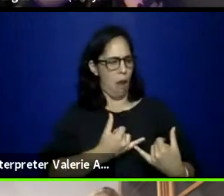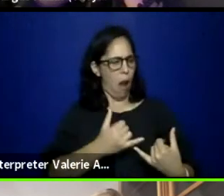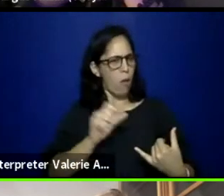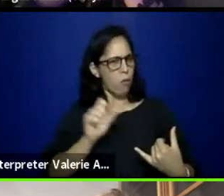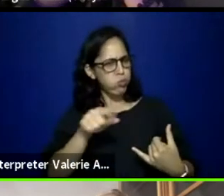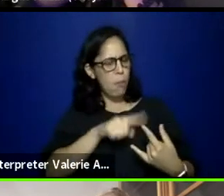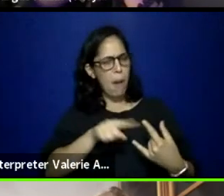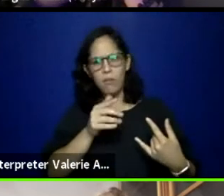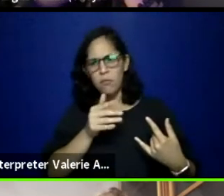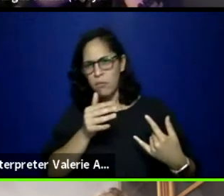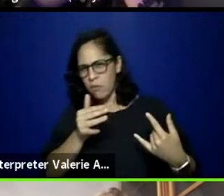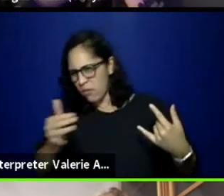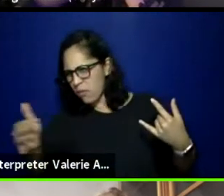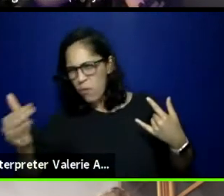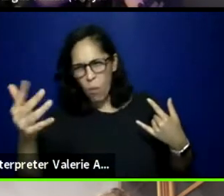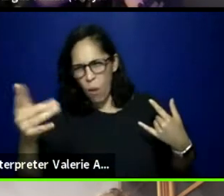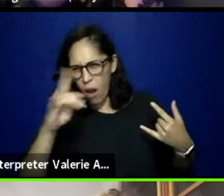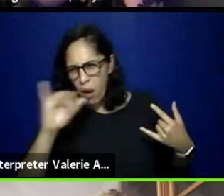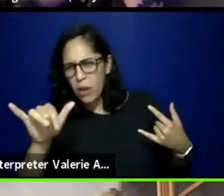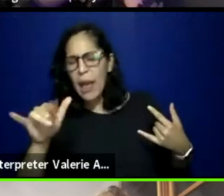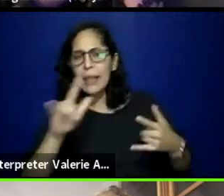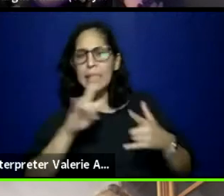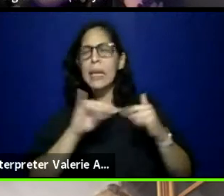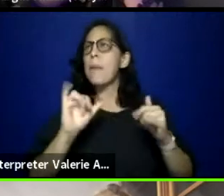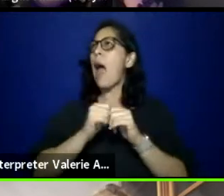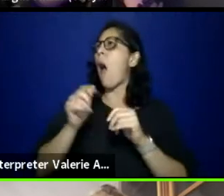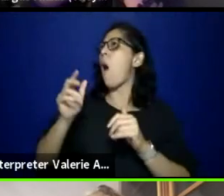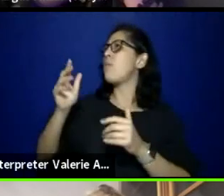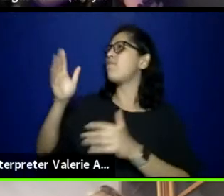present and future and how to accomplish that.